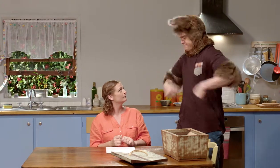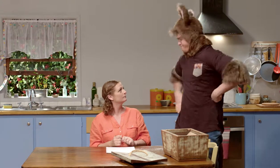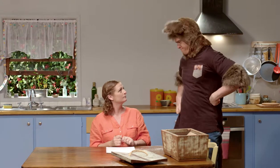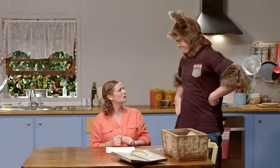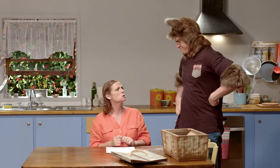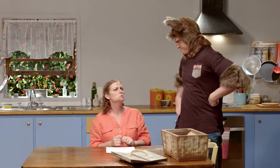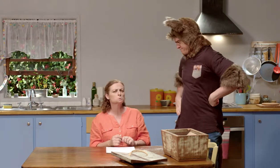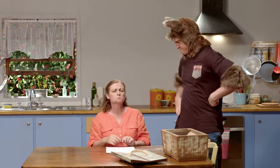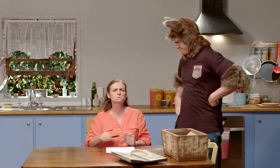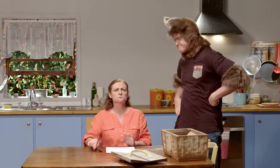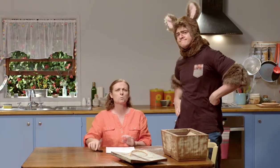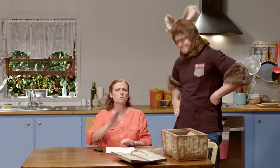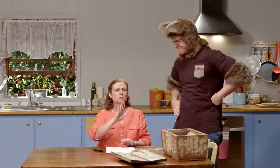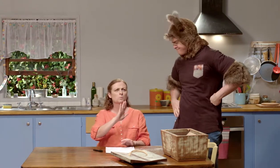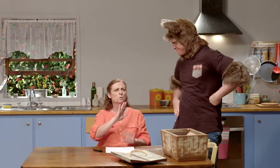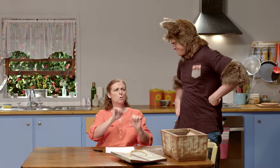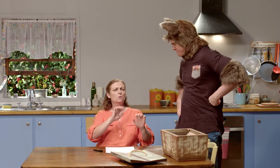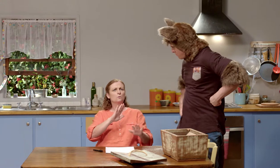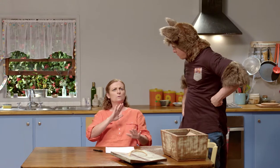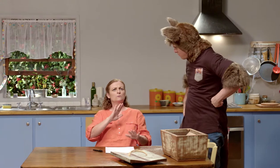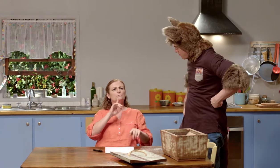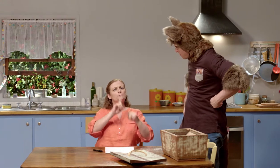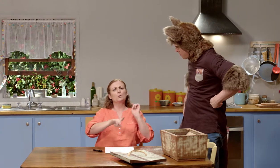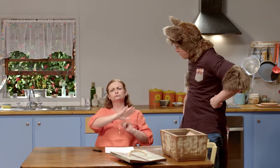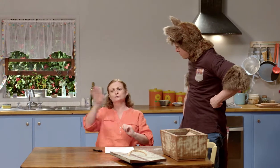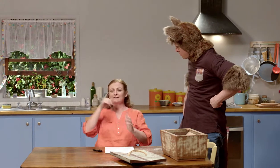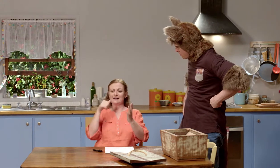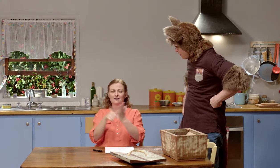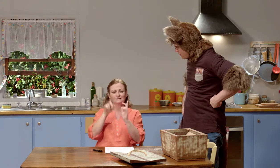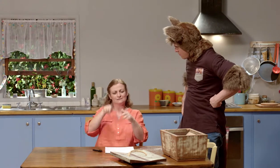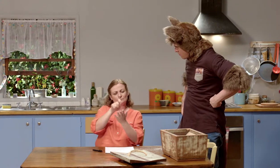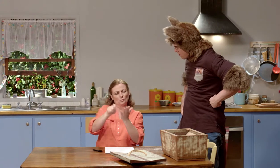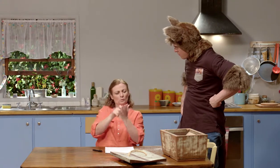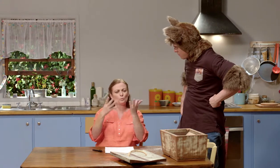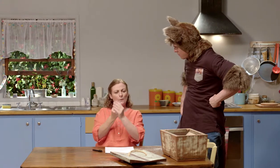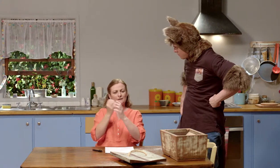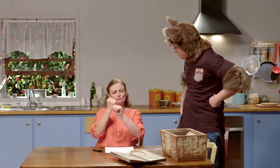and Sally's writing for me. Hang on, Possum. Most letters begin with a greeting,